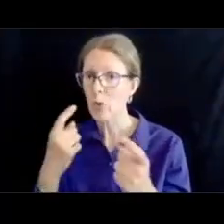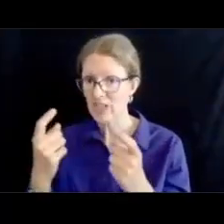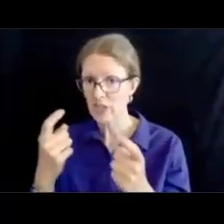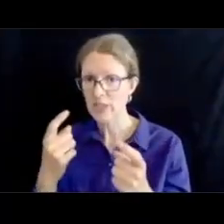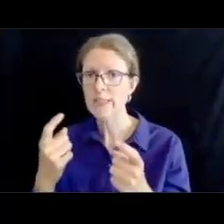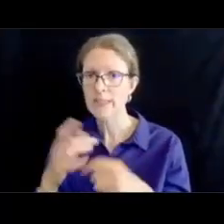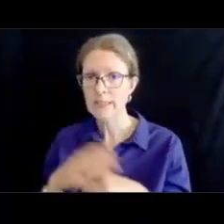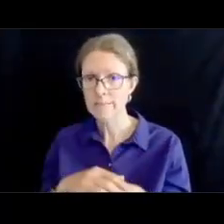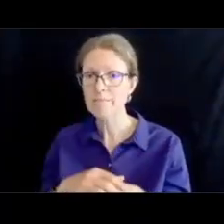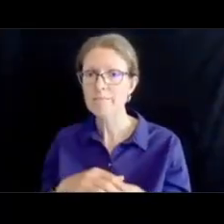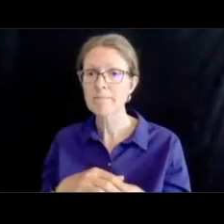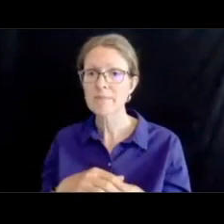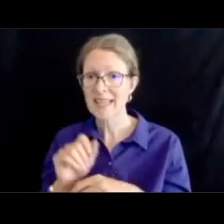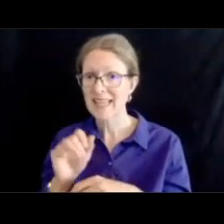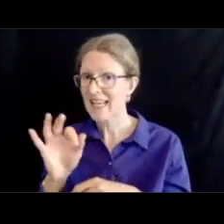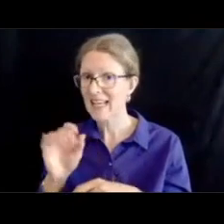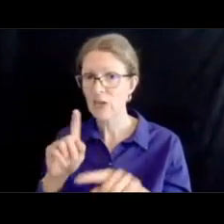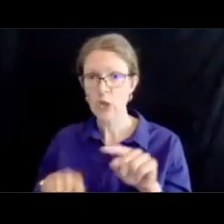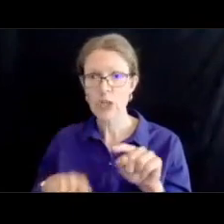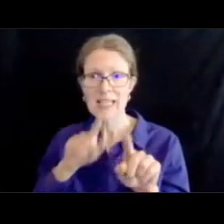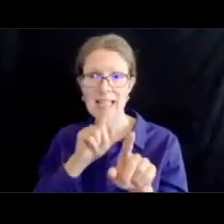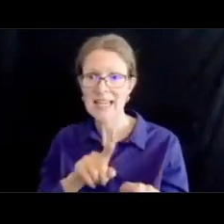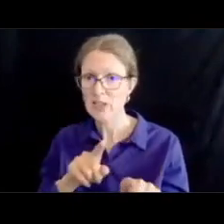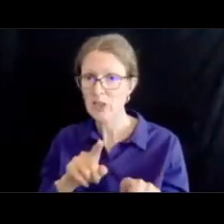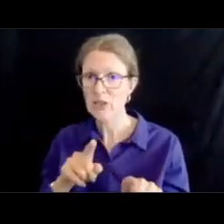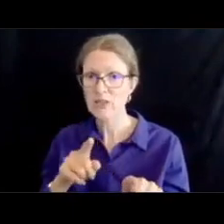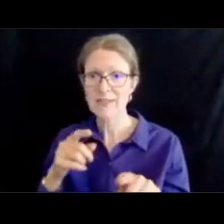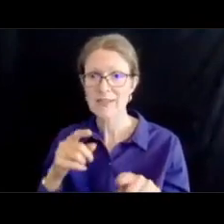goes through the next part of the presentation we will also talk about